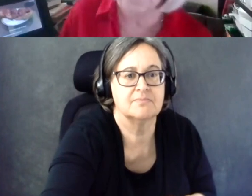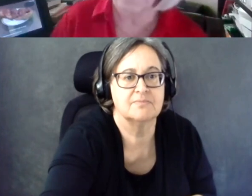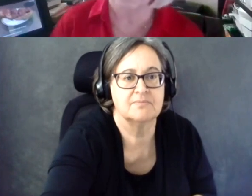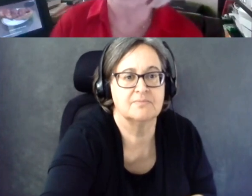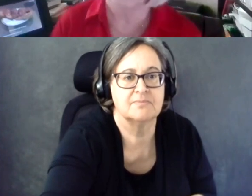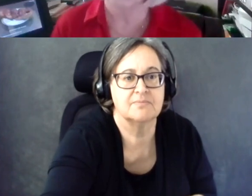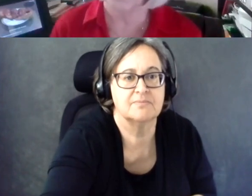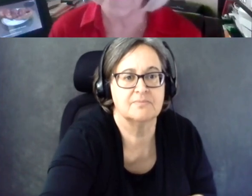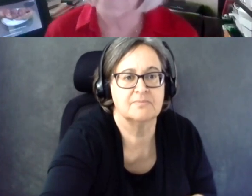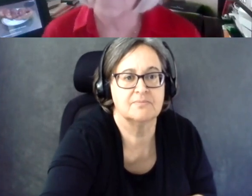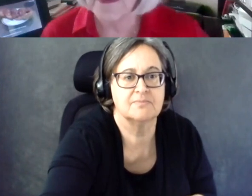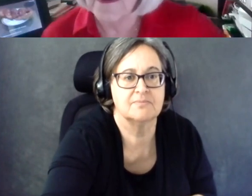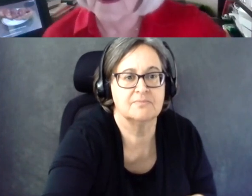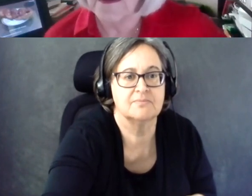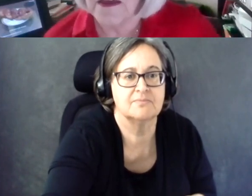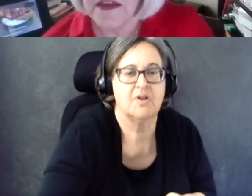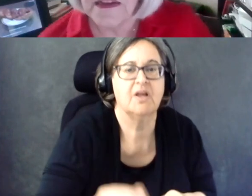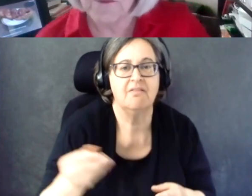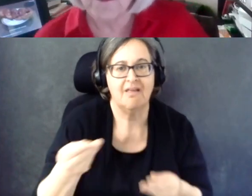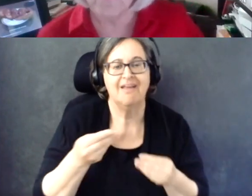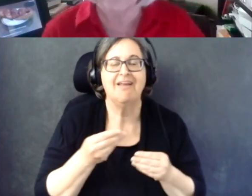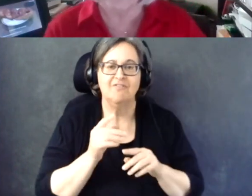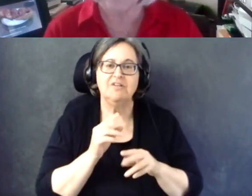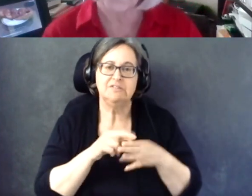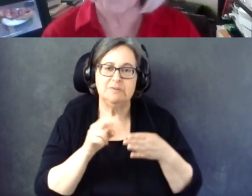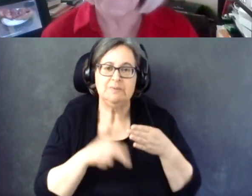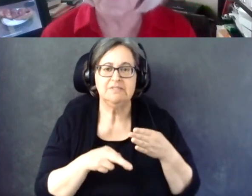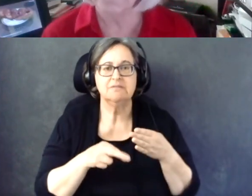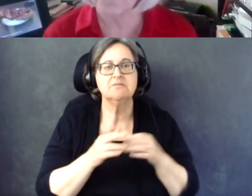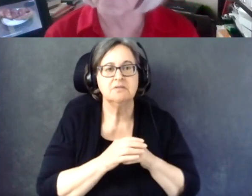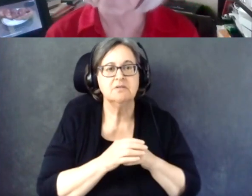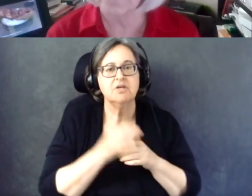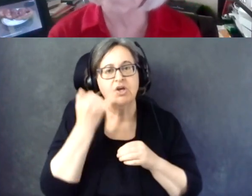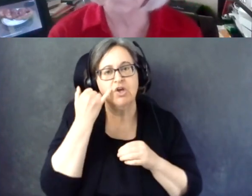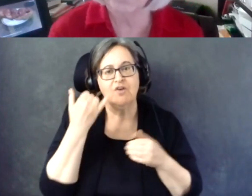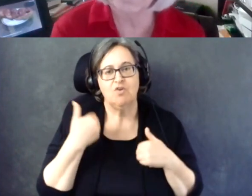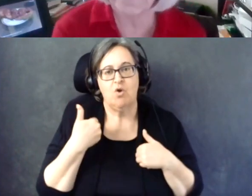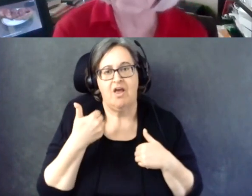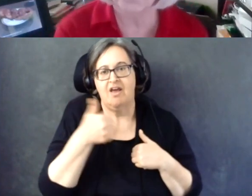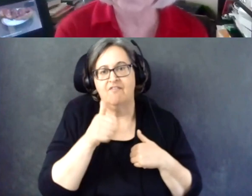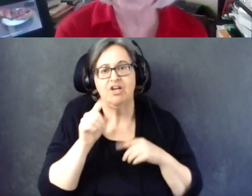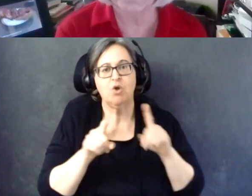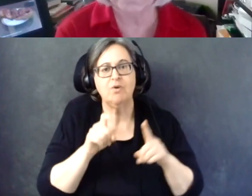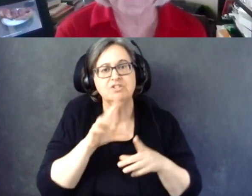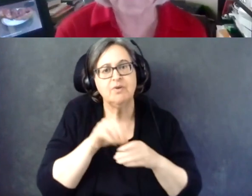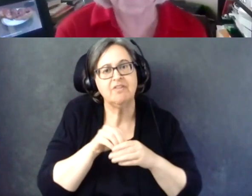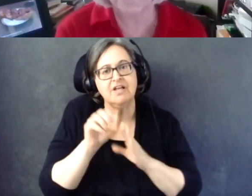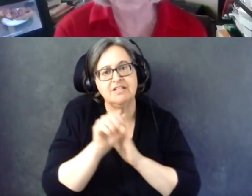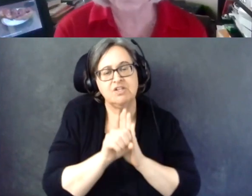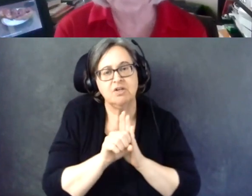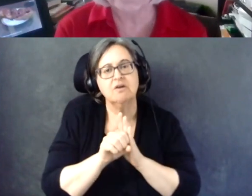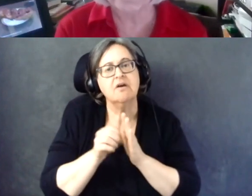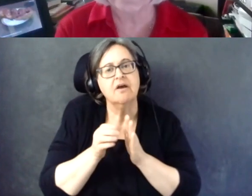If you have any questions directly within your state, go to your P&A.